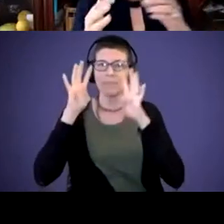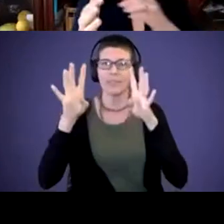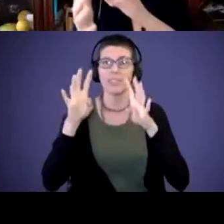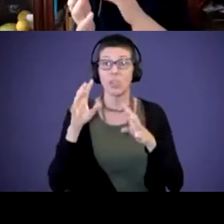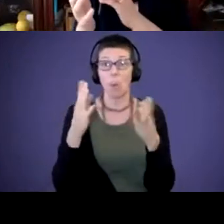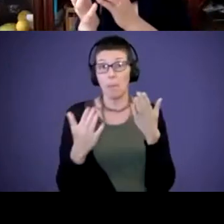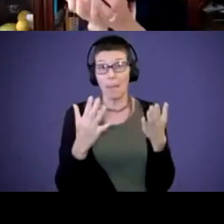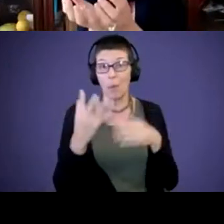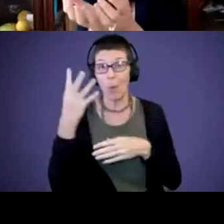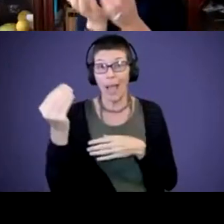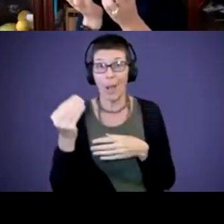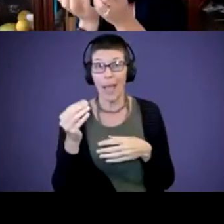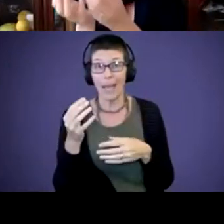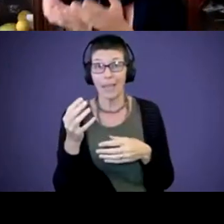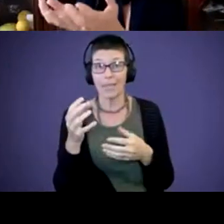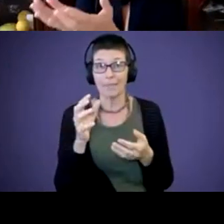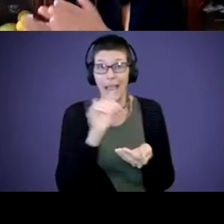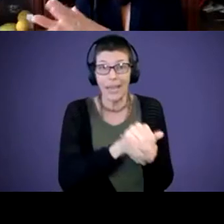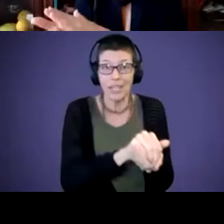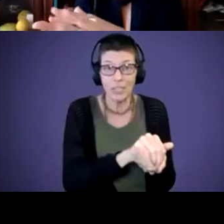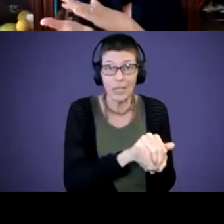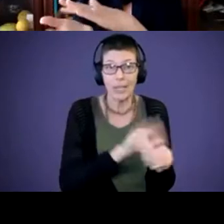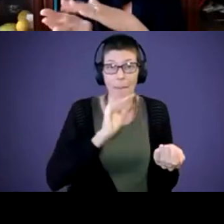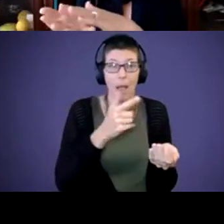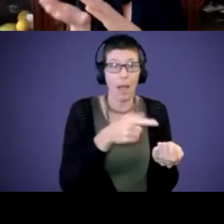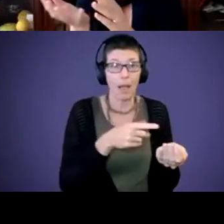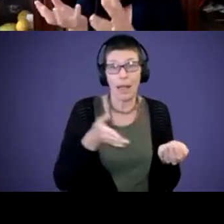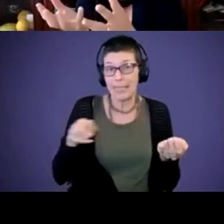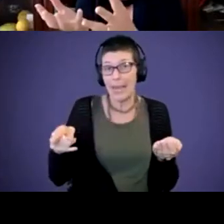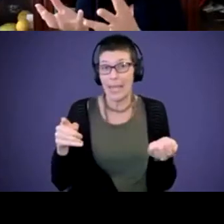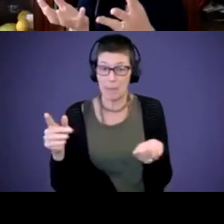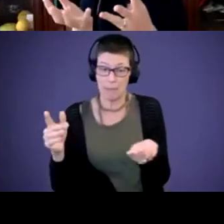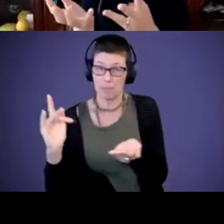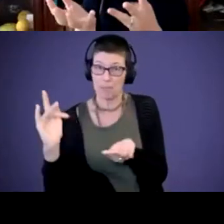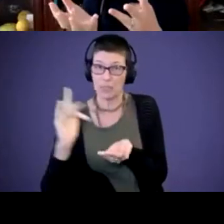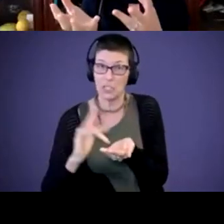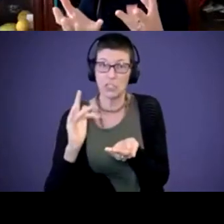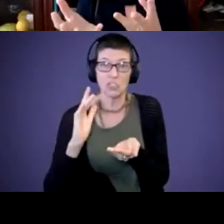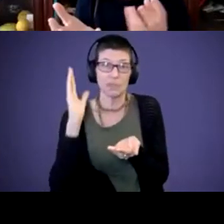Is it letting him touch and experience bugs? That kind of gives me the,